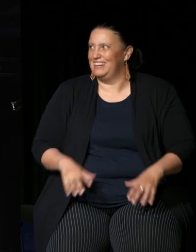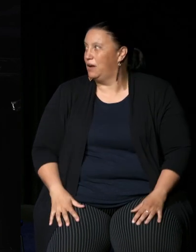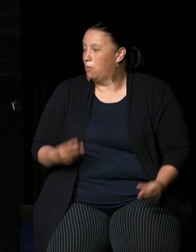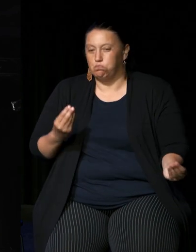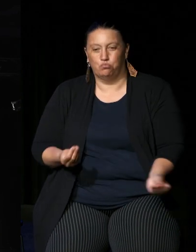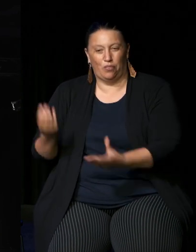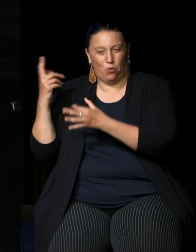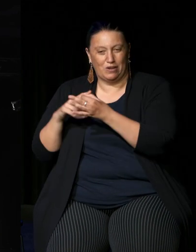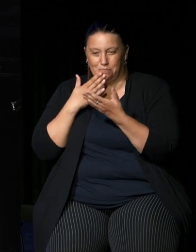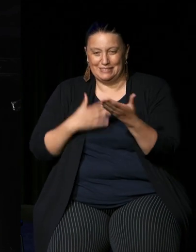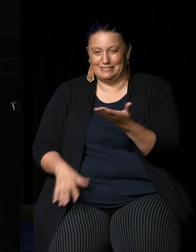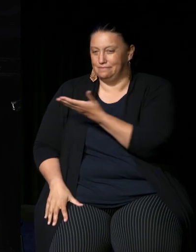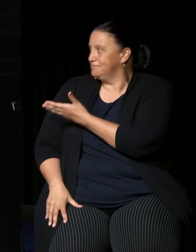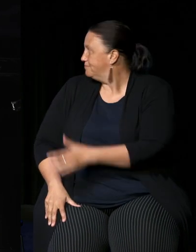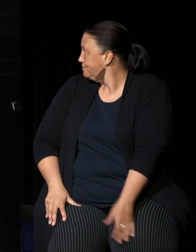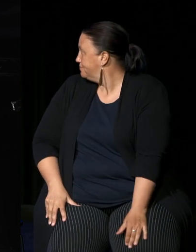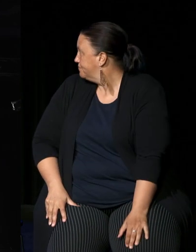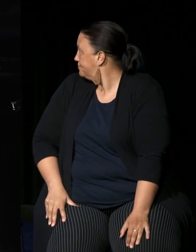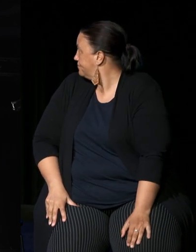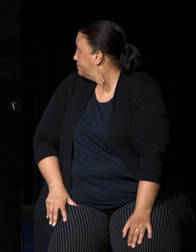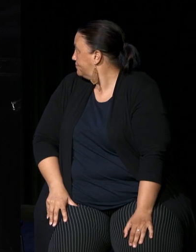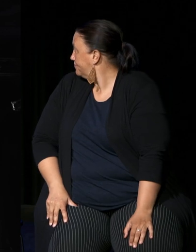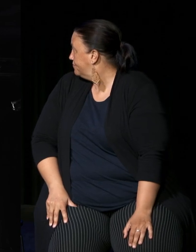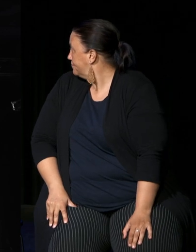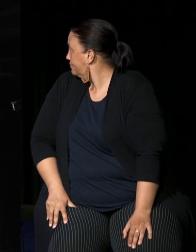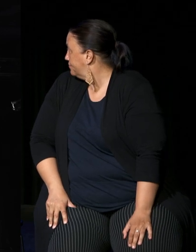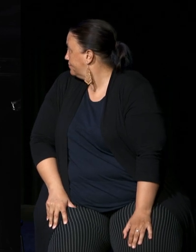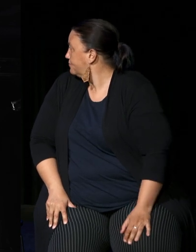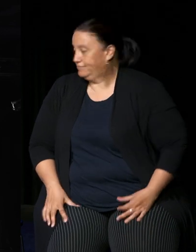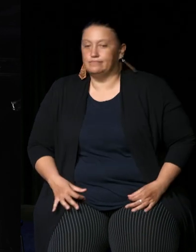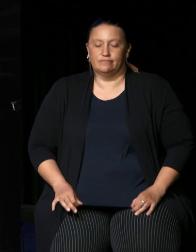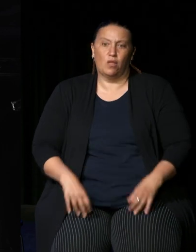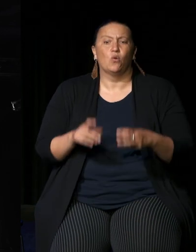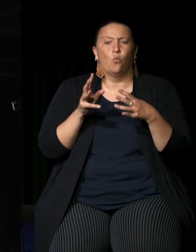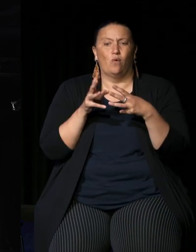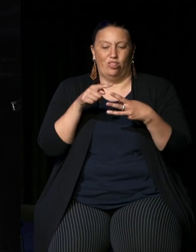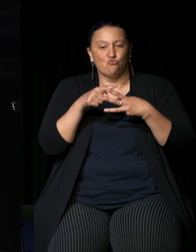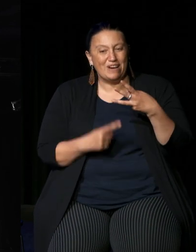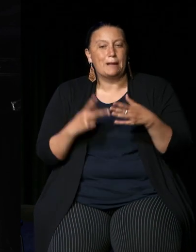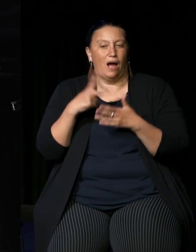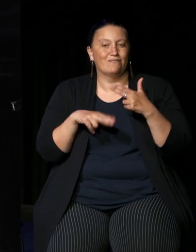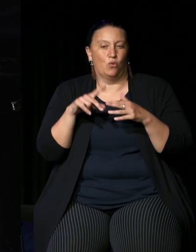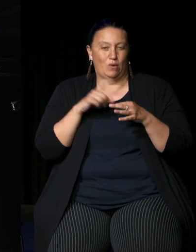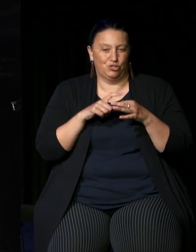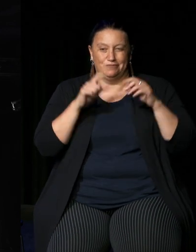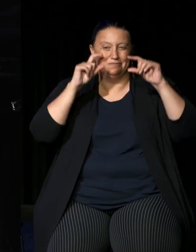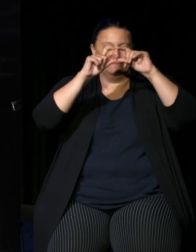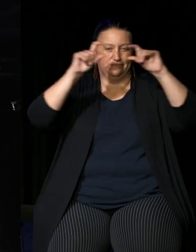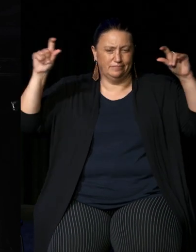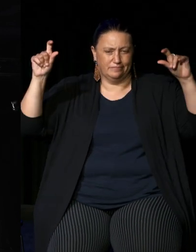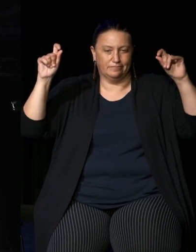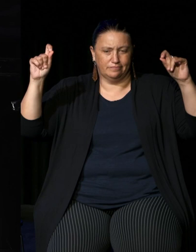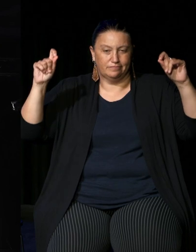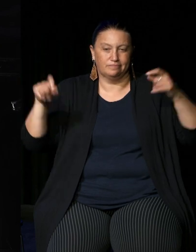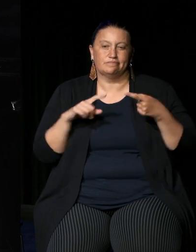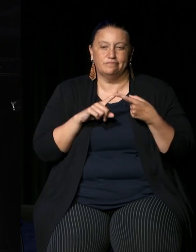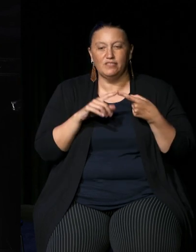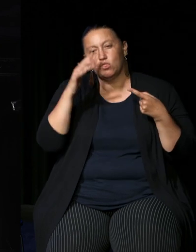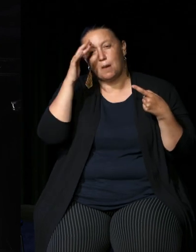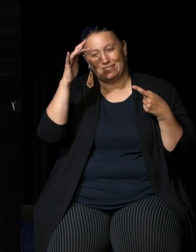question up so the question has three parts but above you see is the principle so this is the